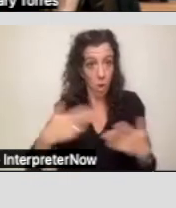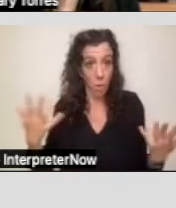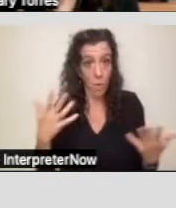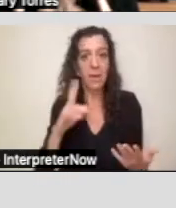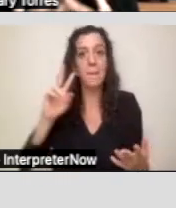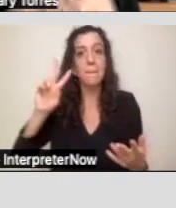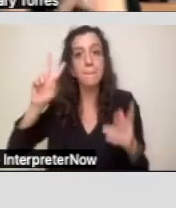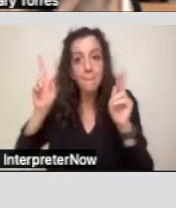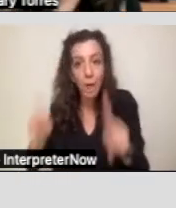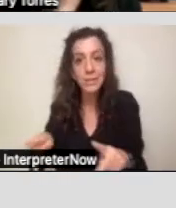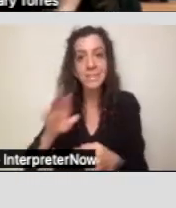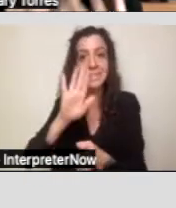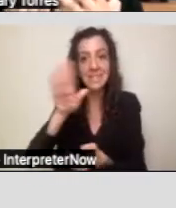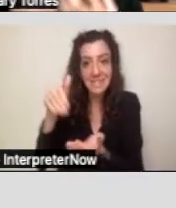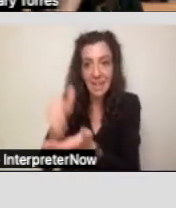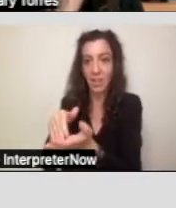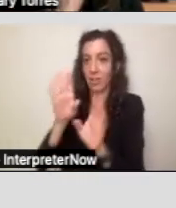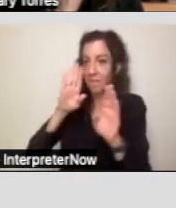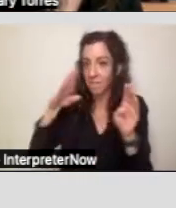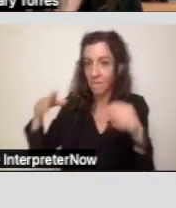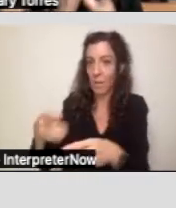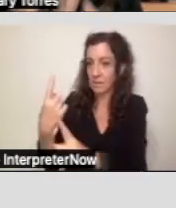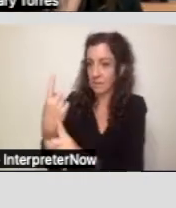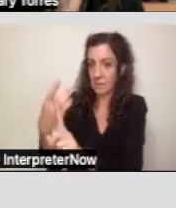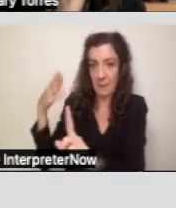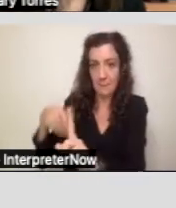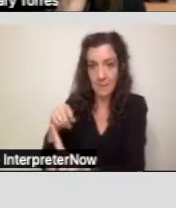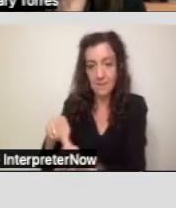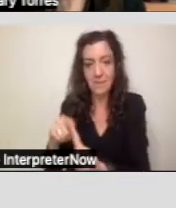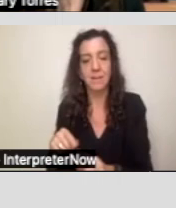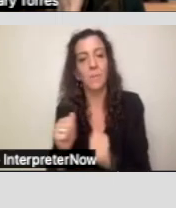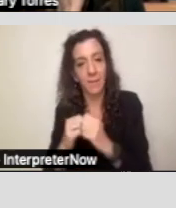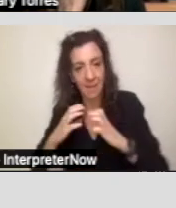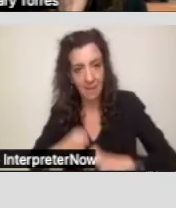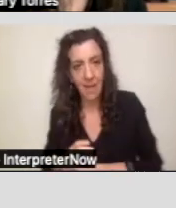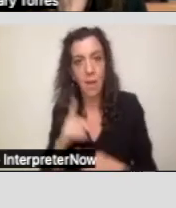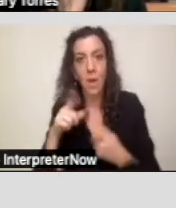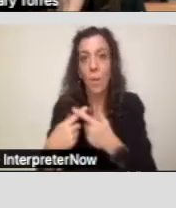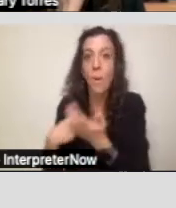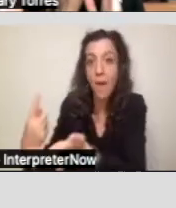It should be the client, when we are talking in the IPP, we need to make sure that our